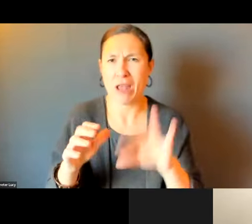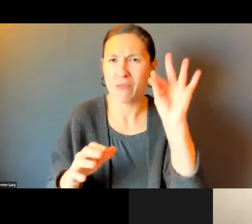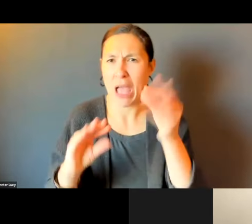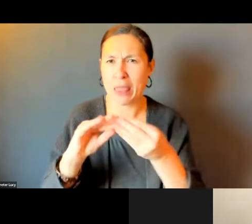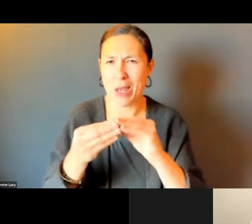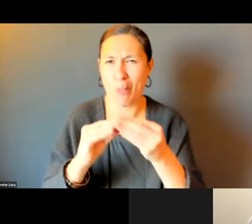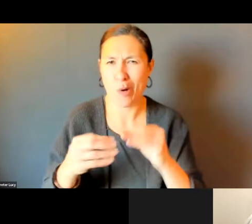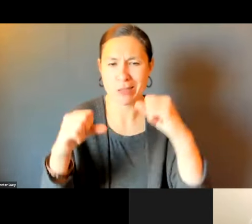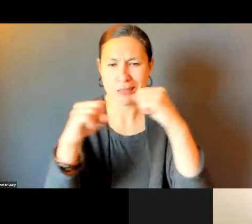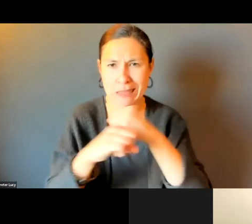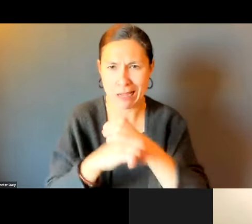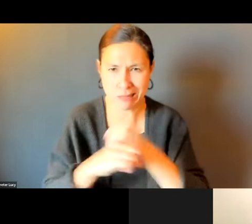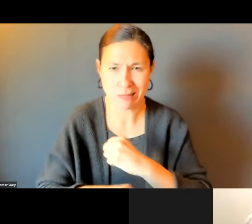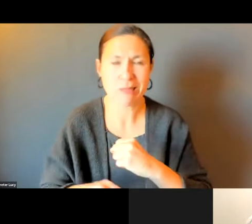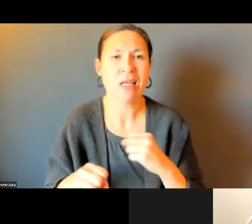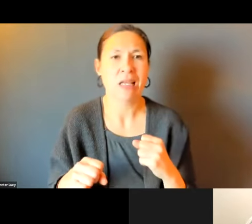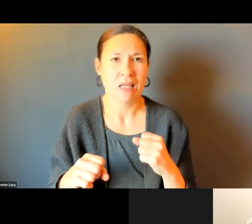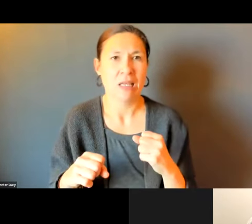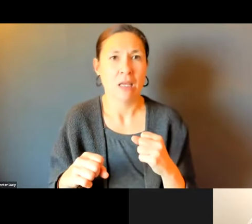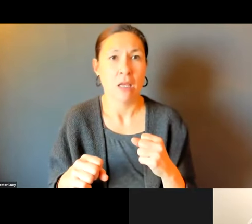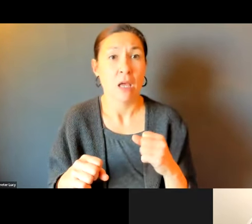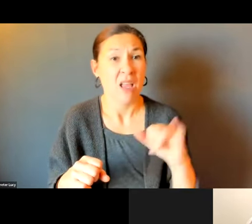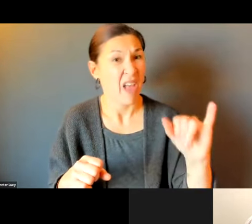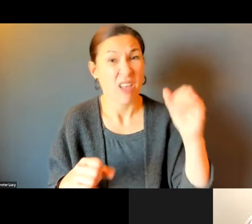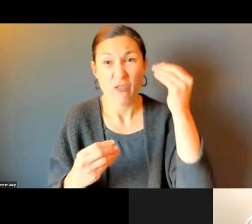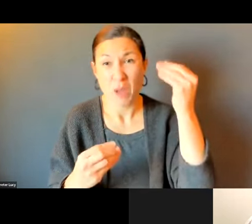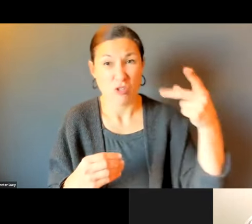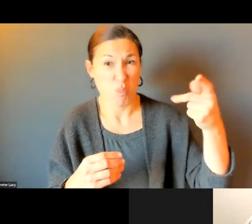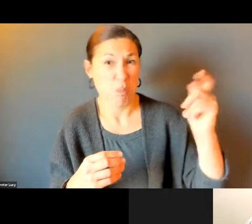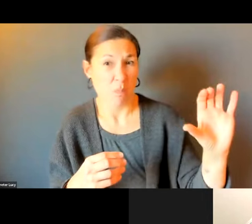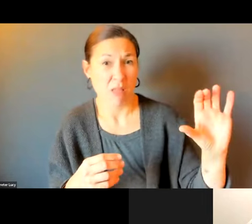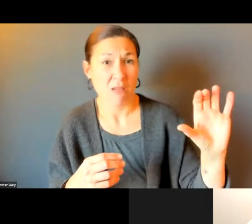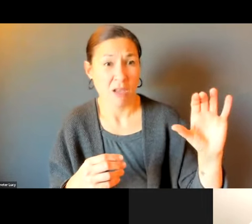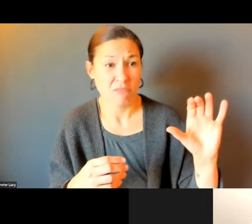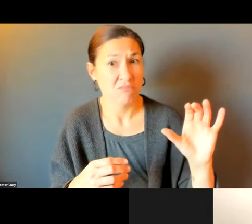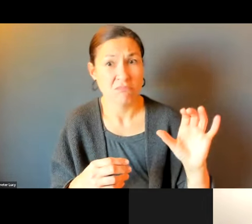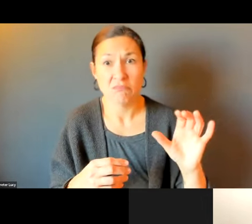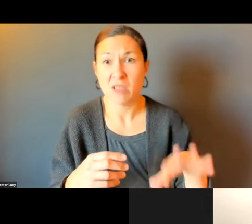EARLIER, SO GOOD QUESTION. I WILL TRY TO FLIP THE NUMBERS BEFORE THE END OF THE MEETING.